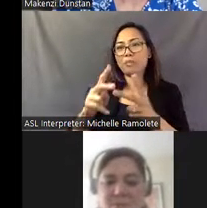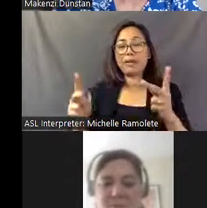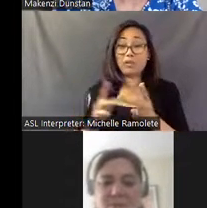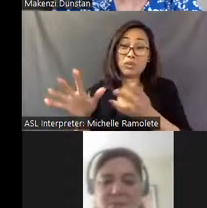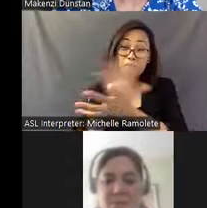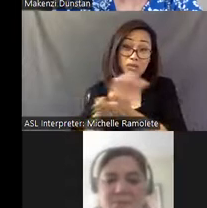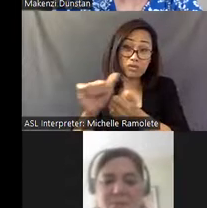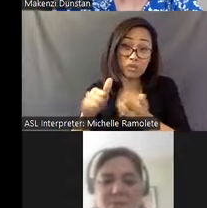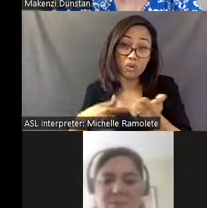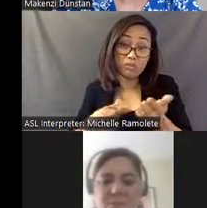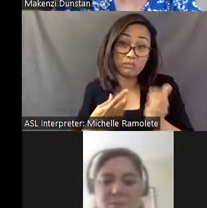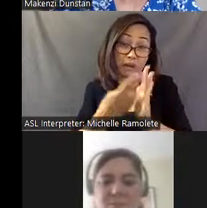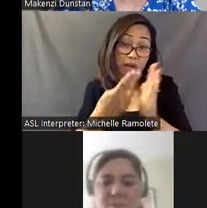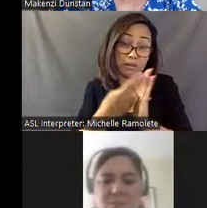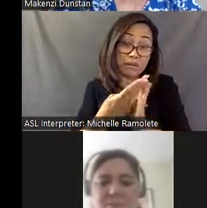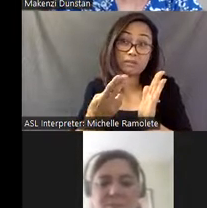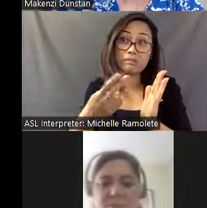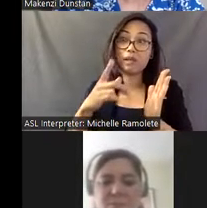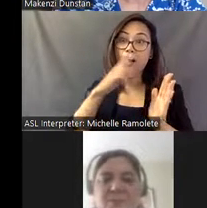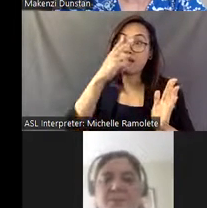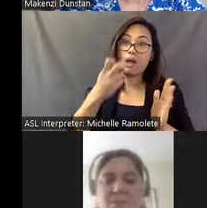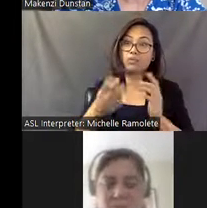I do not think most people in the town valued it.